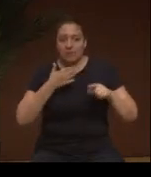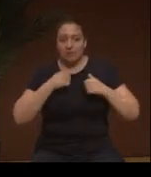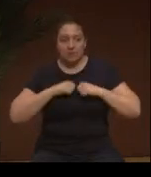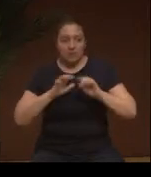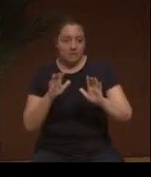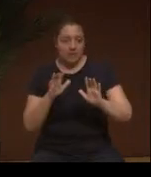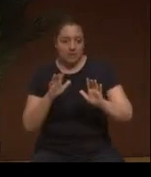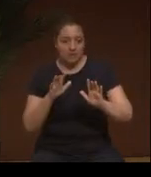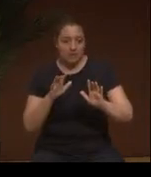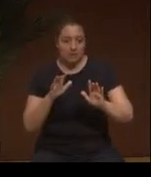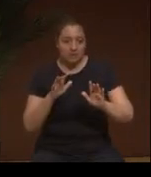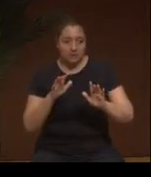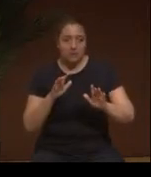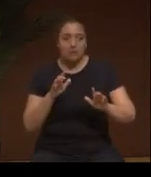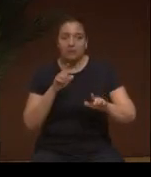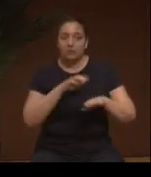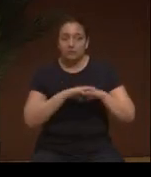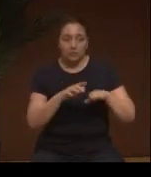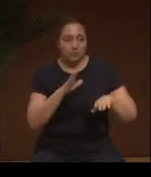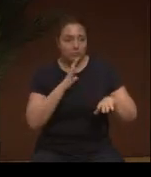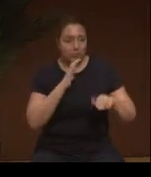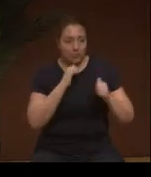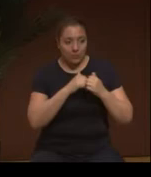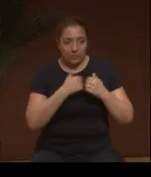so don't tell me you want to be a real deal and not want to sacrifice all your hair.